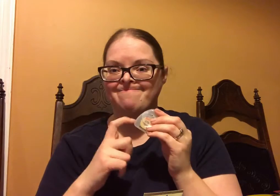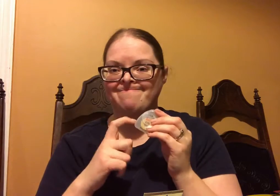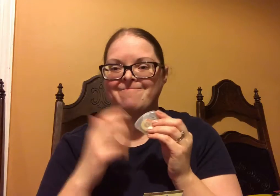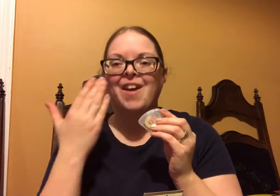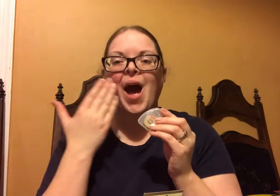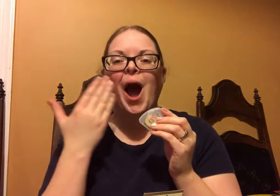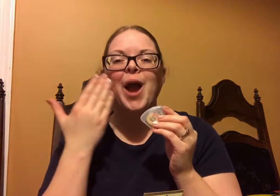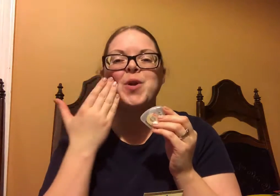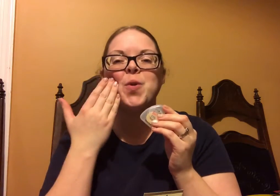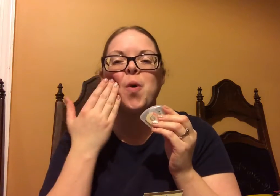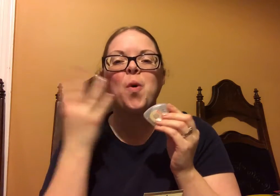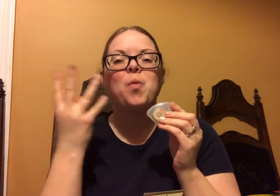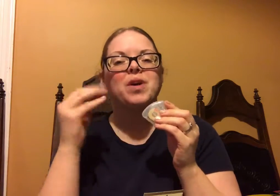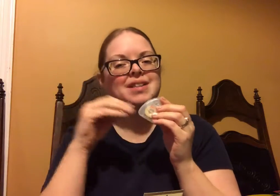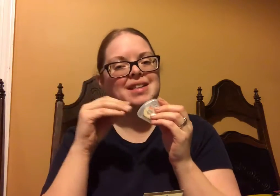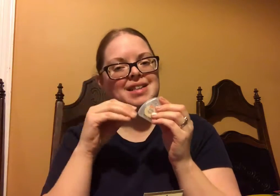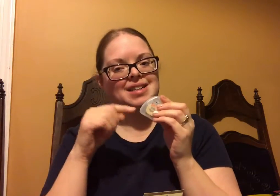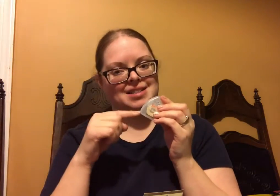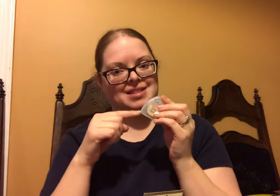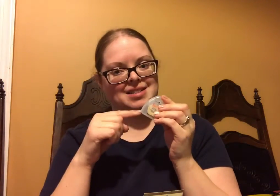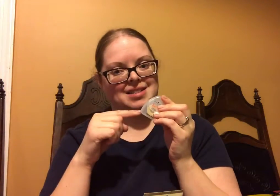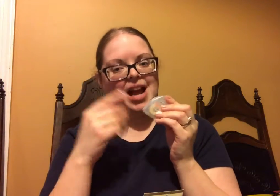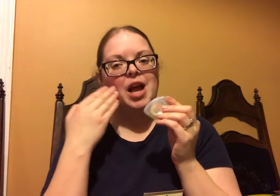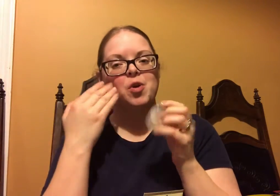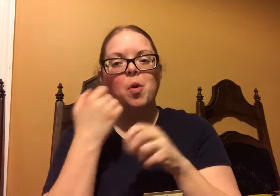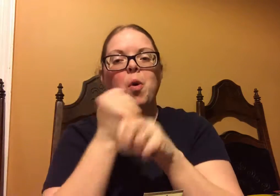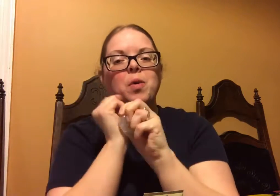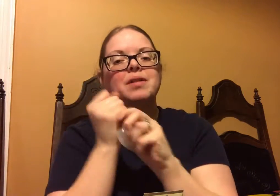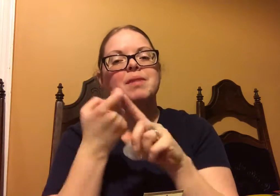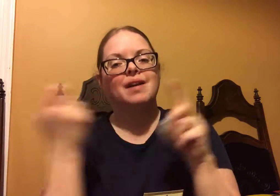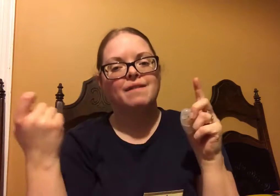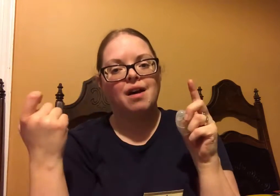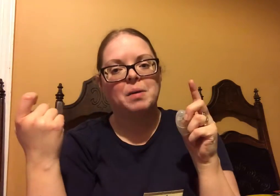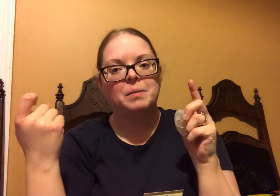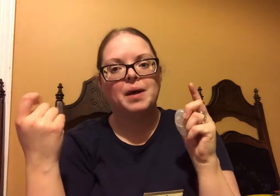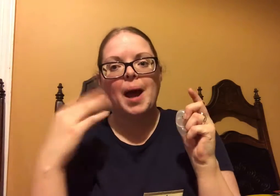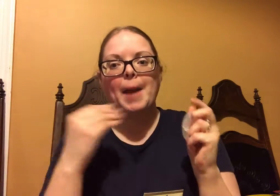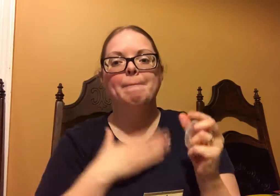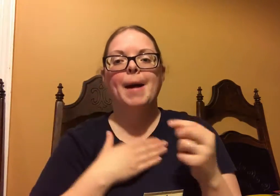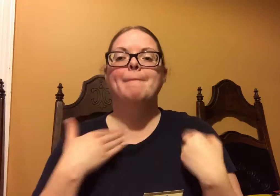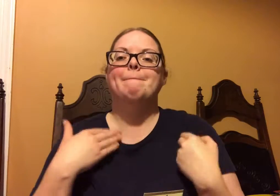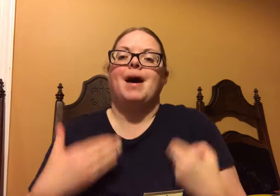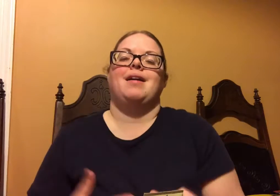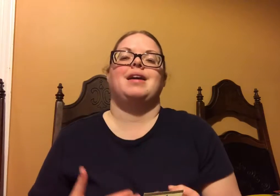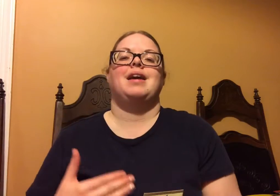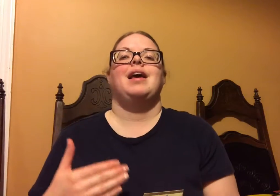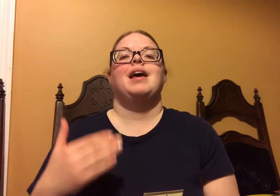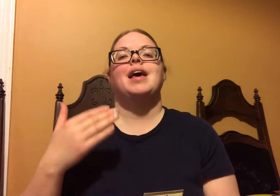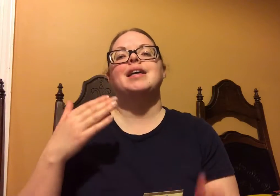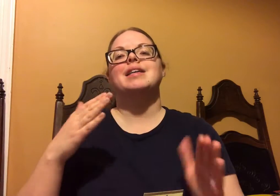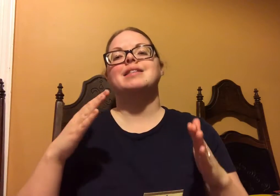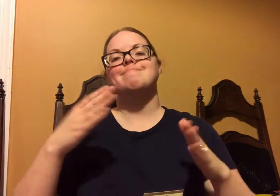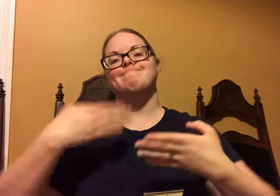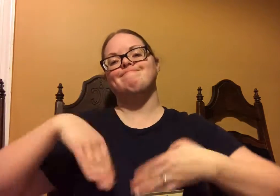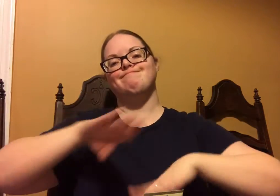But now with this, I know what's in it, I know what it's made from and my body is happy.